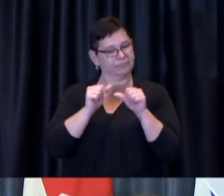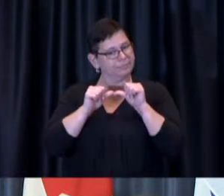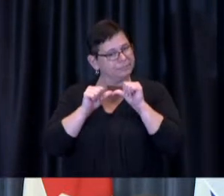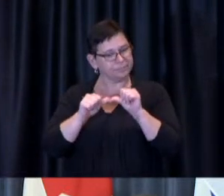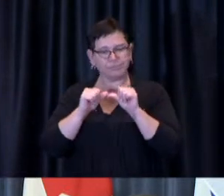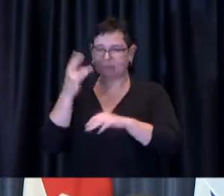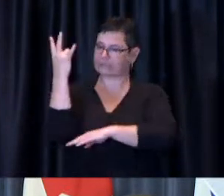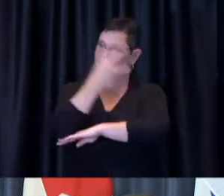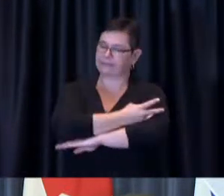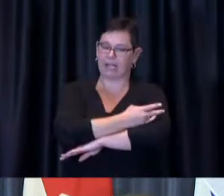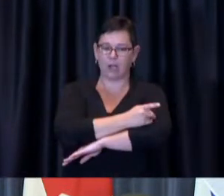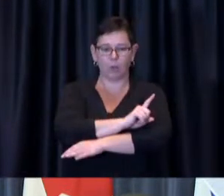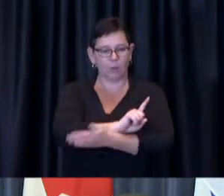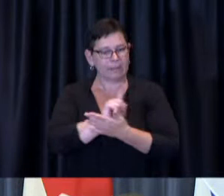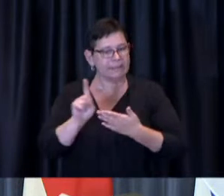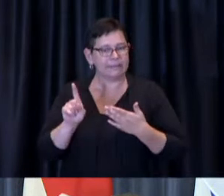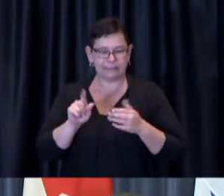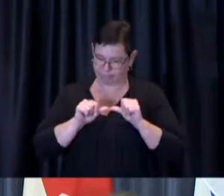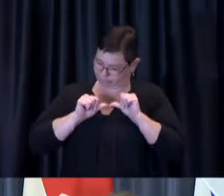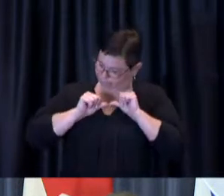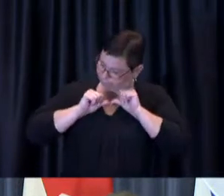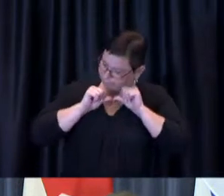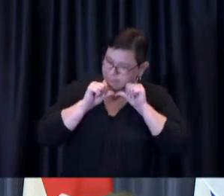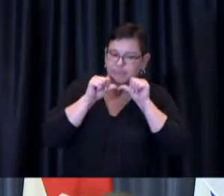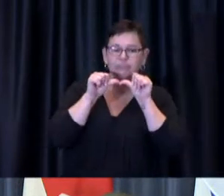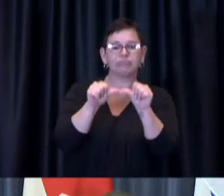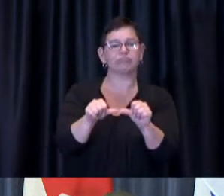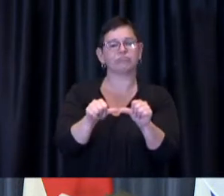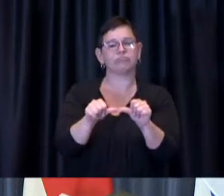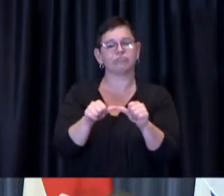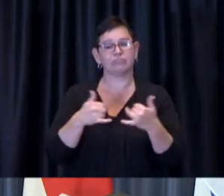across Toronto, between today and Sunday, August 22.